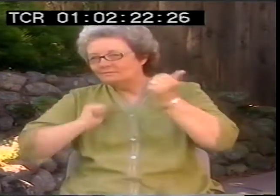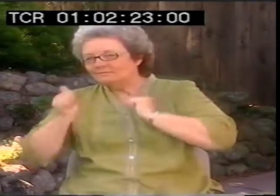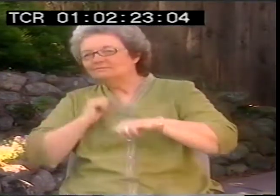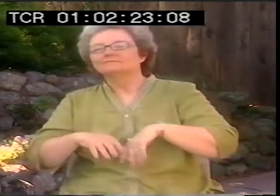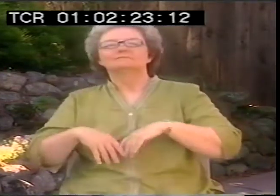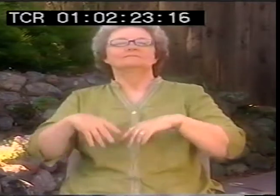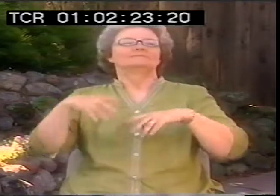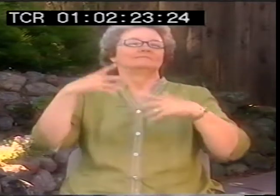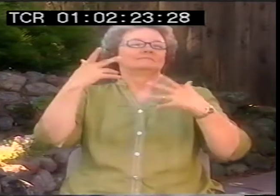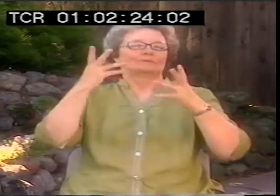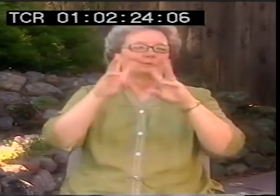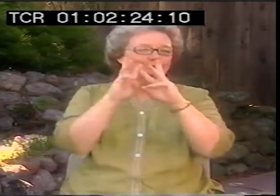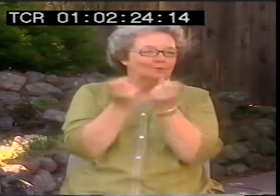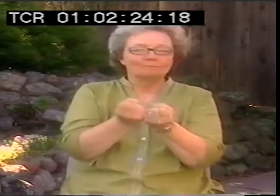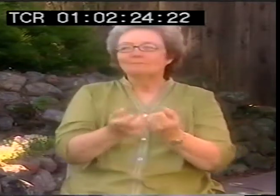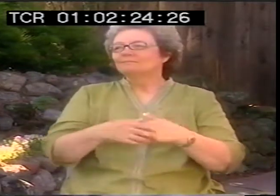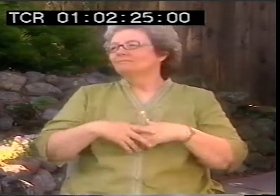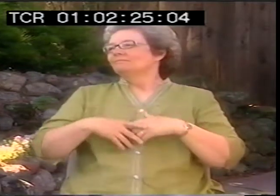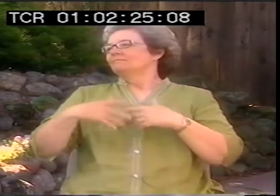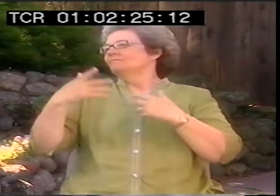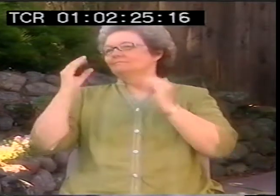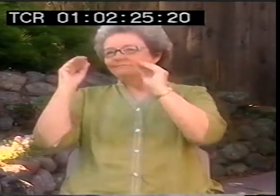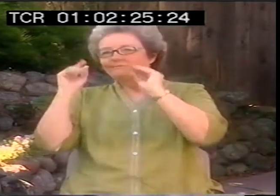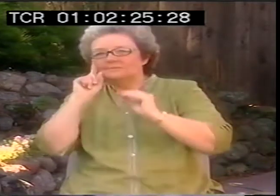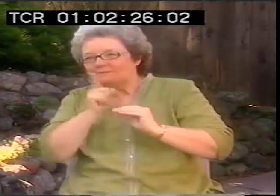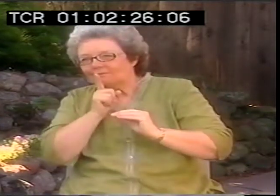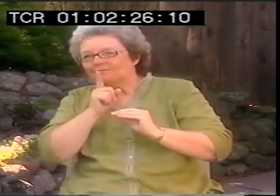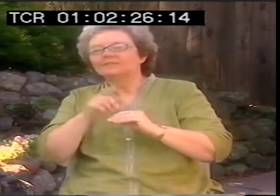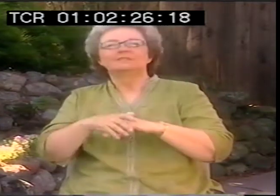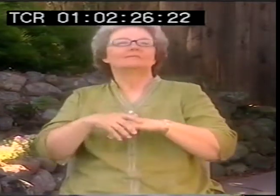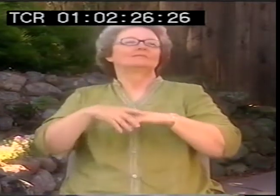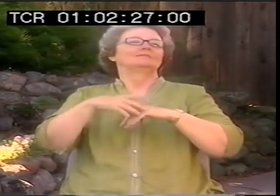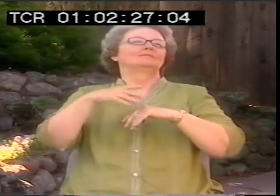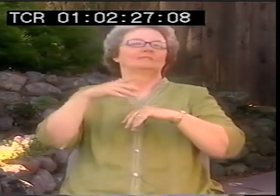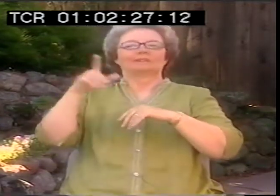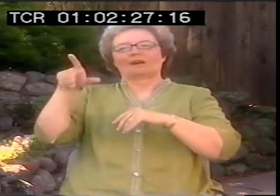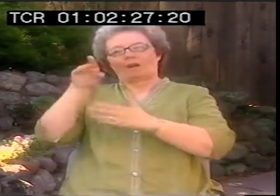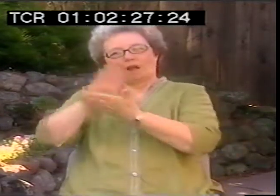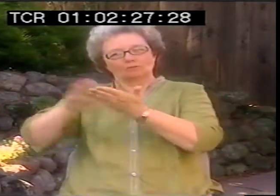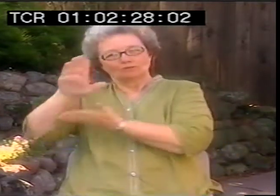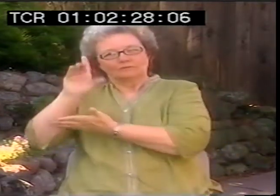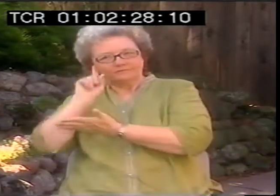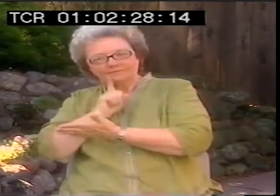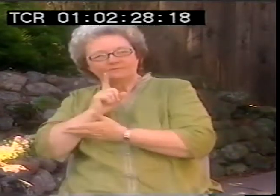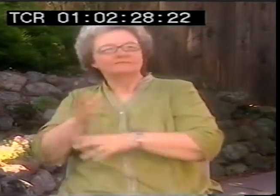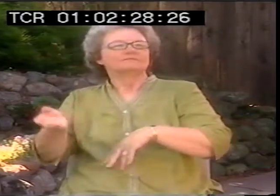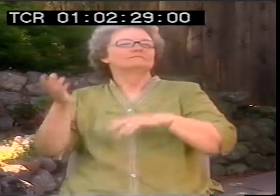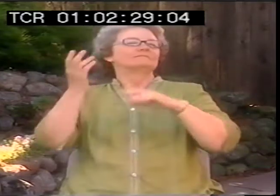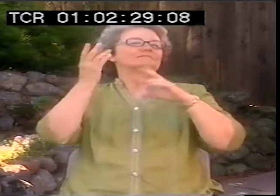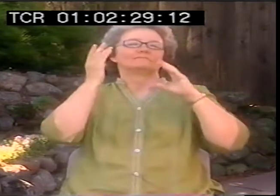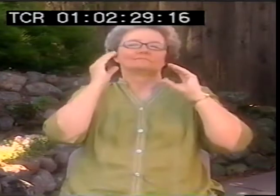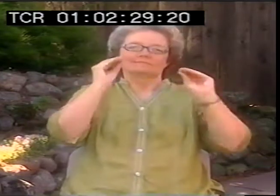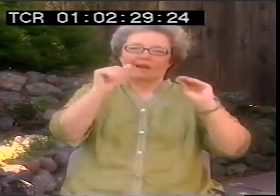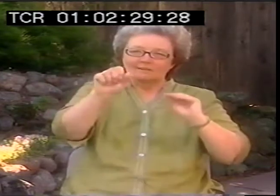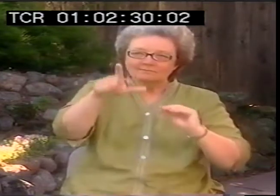I've performed poetry. I've given workshops. I teach deaf people. At Gallaudet, I taught deaf people also.